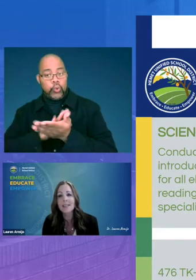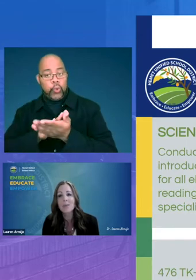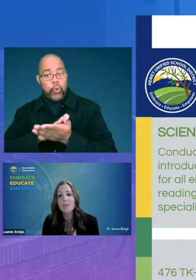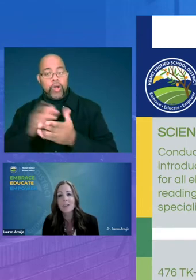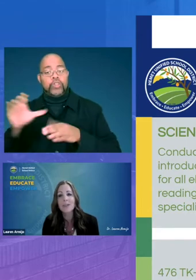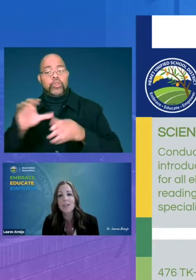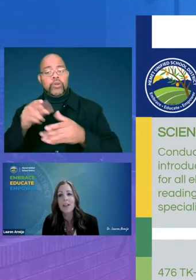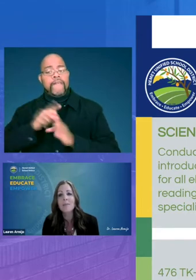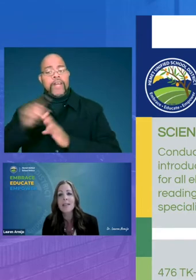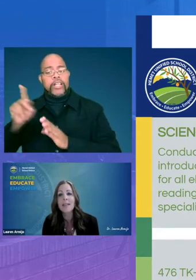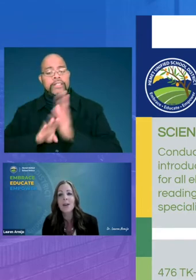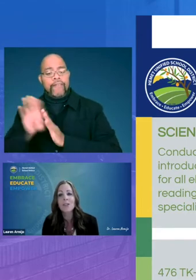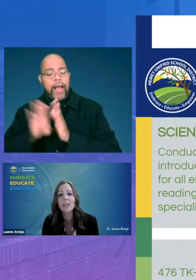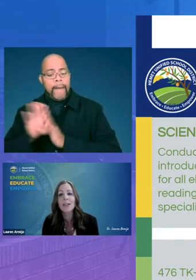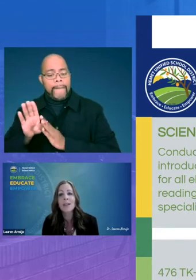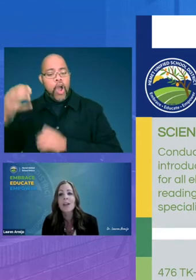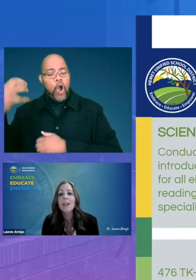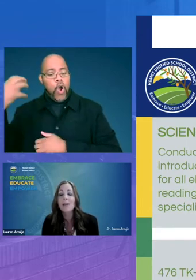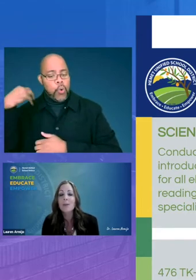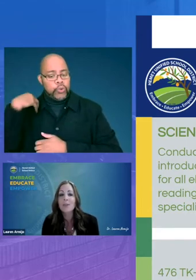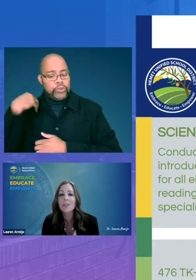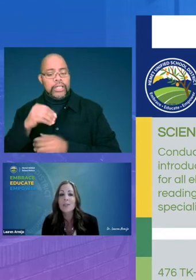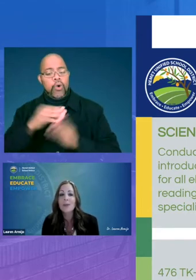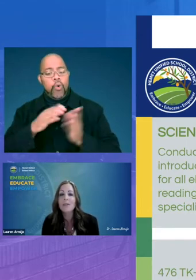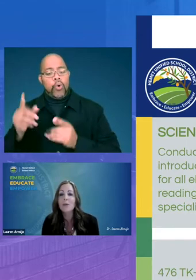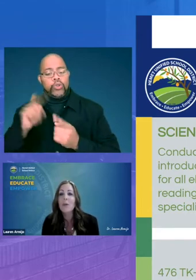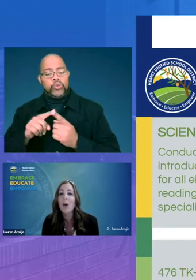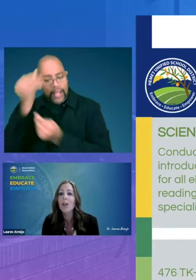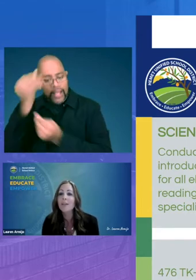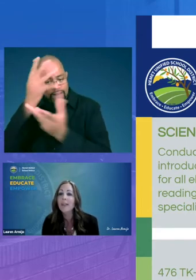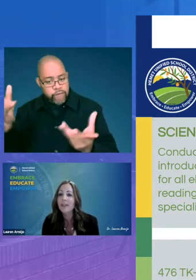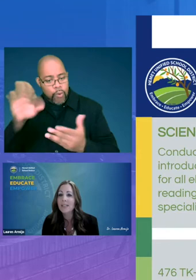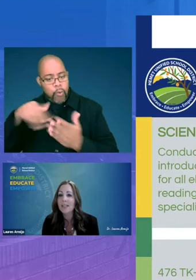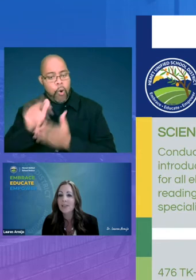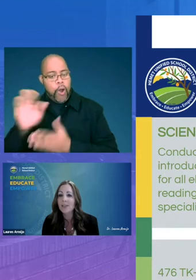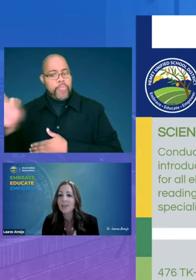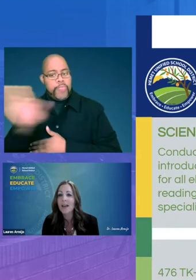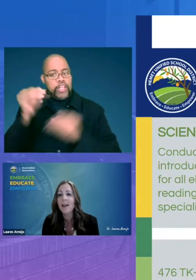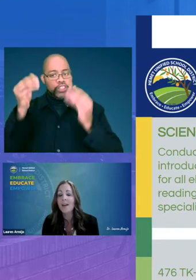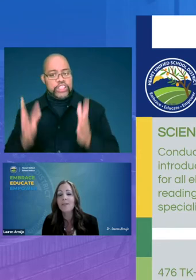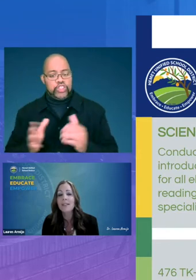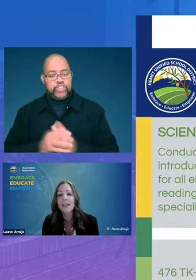professional development and coaching in order to inform all of their teachers of the science